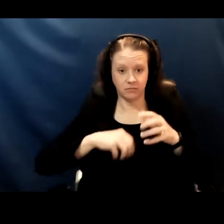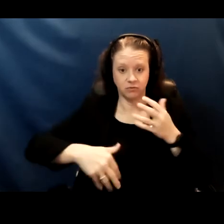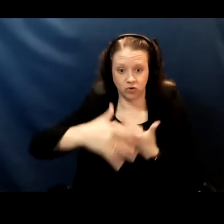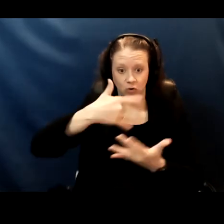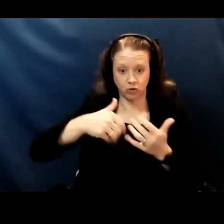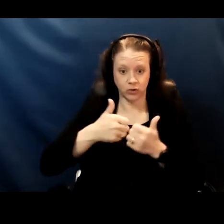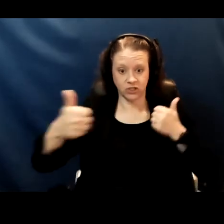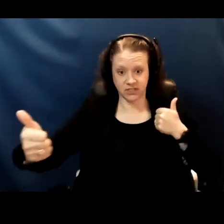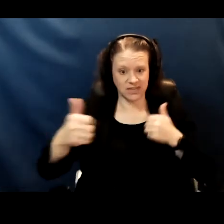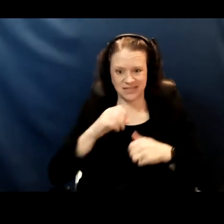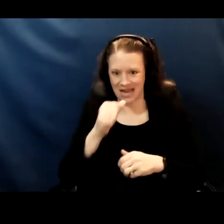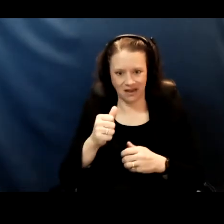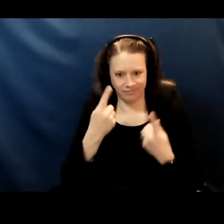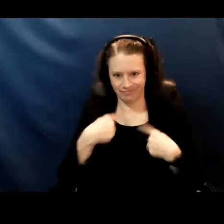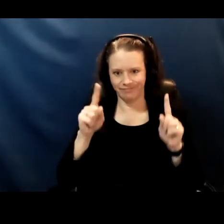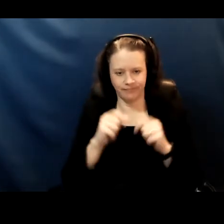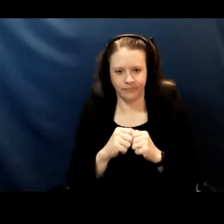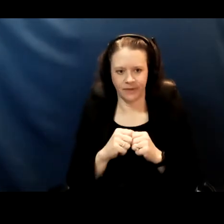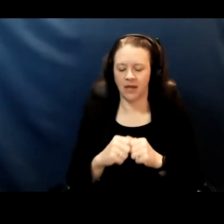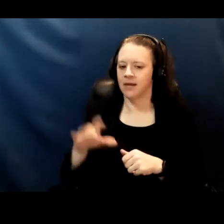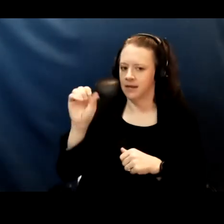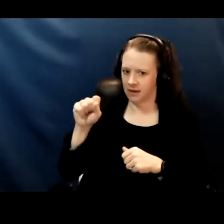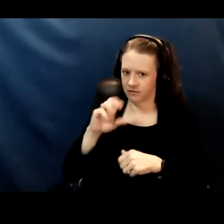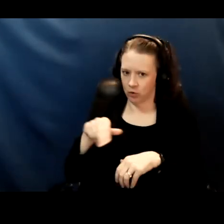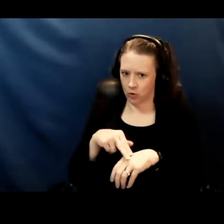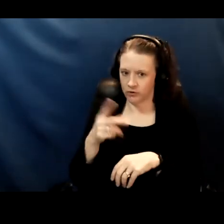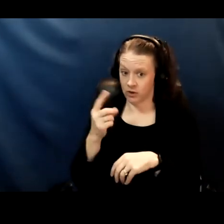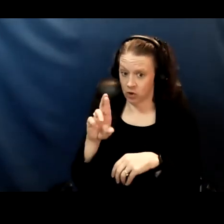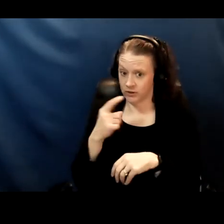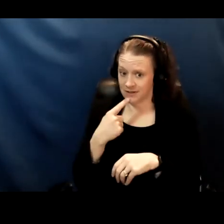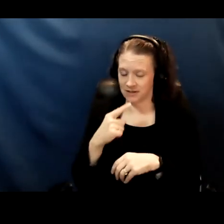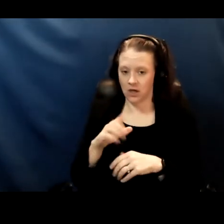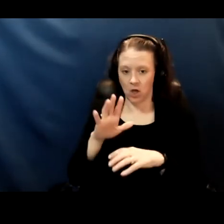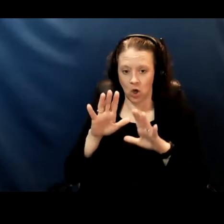Absolutely. So one, early childhood education centers